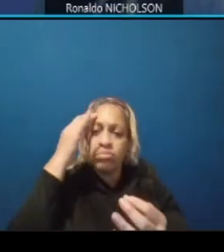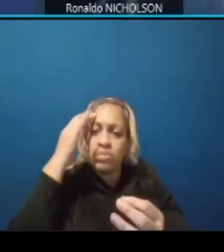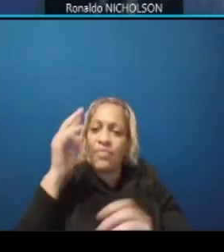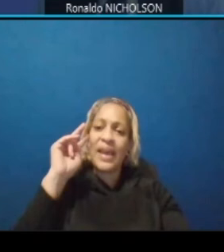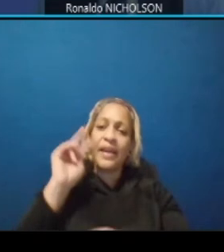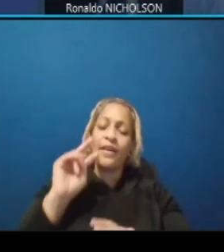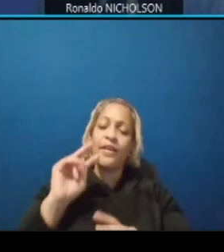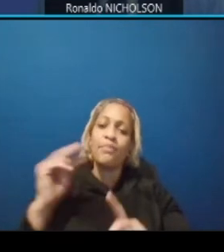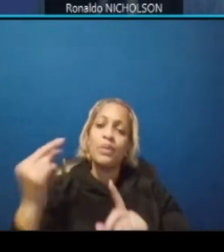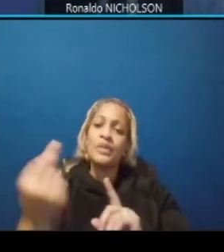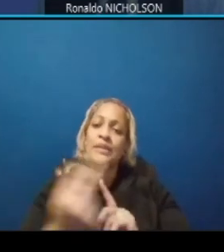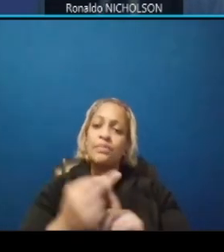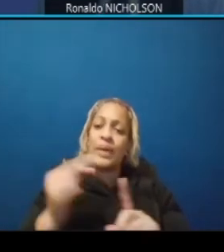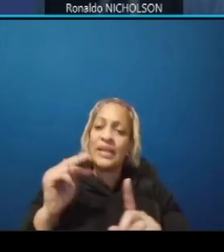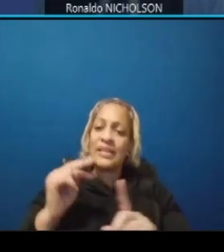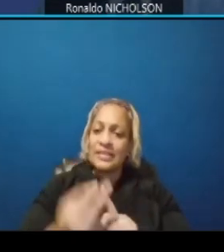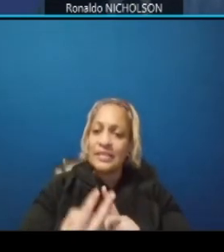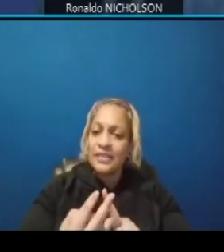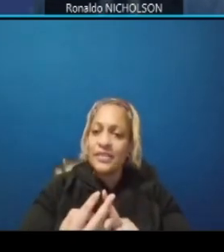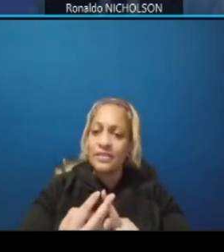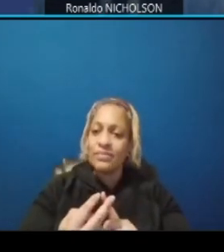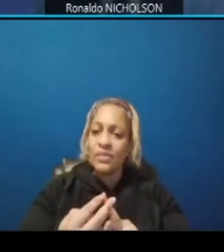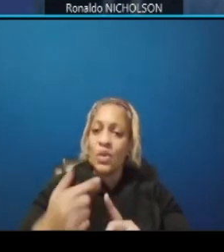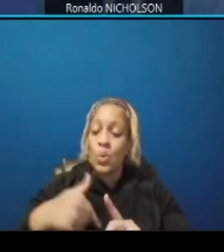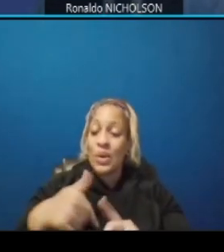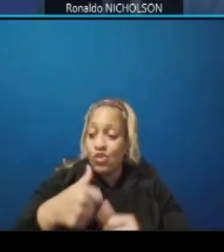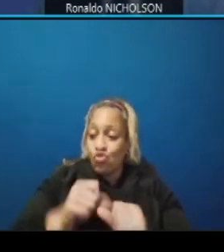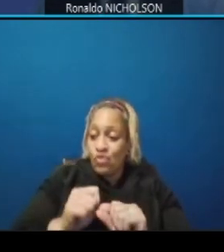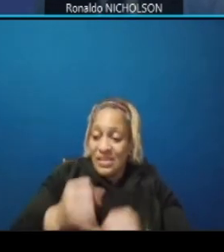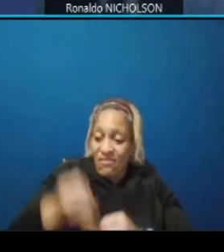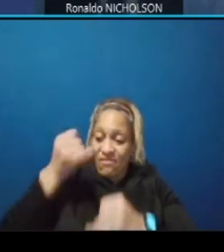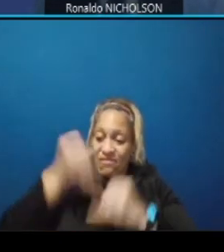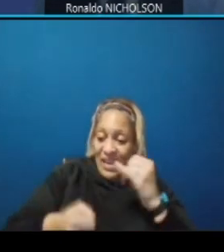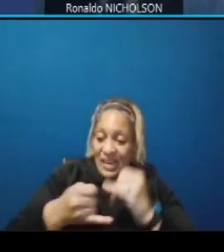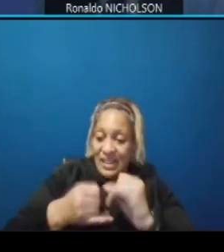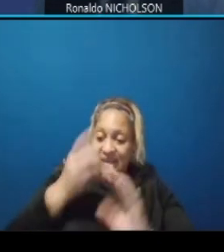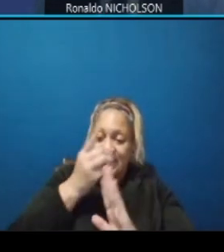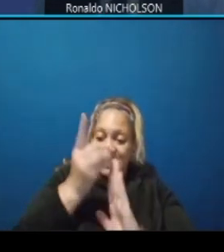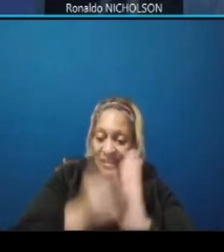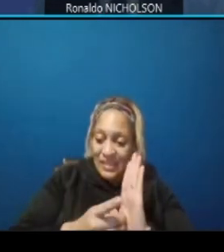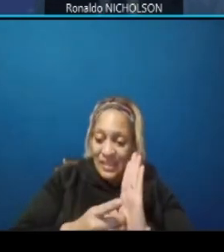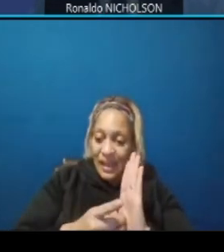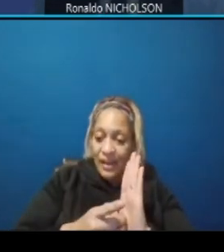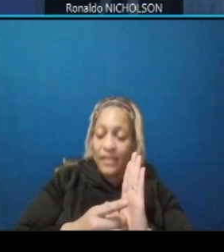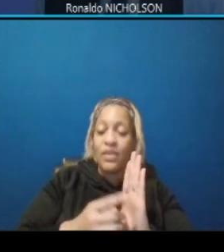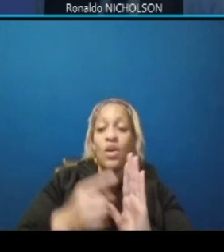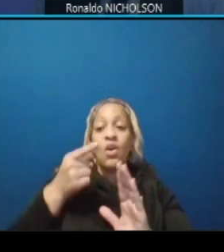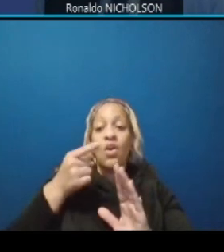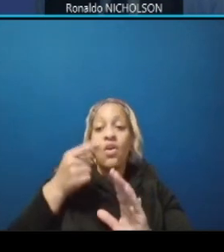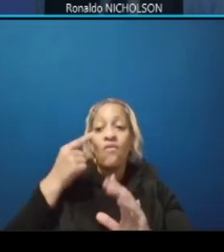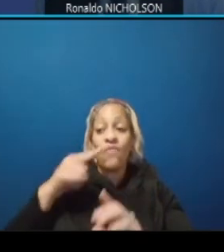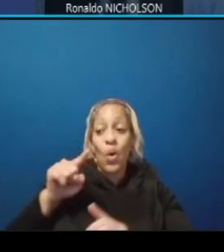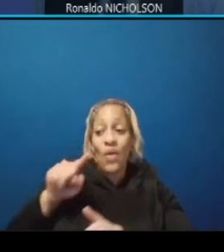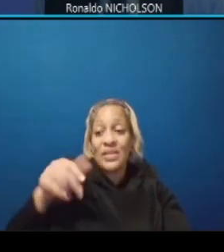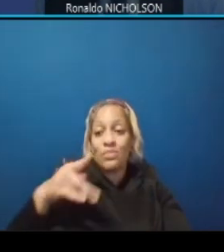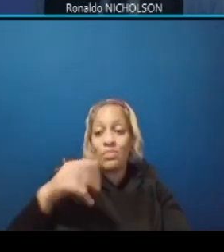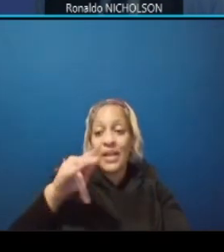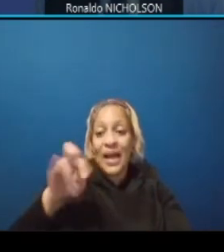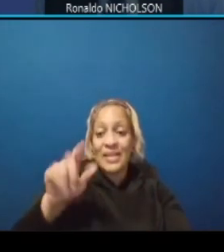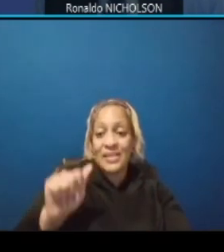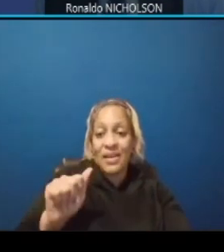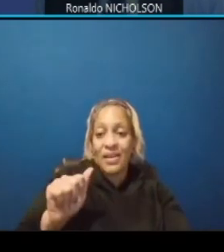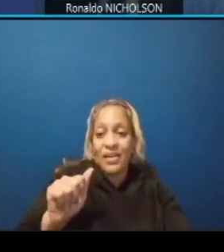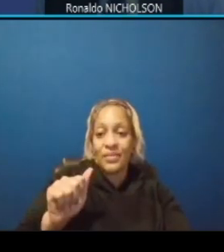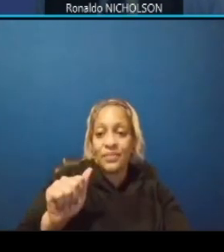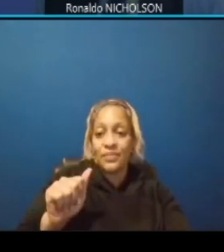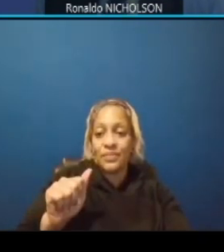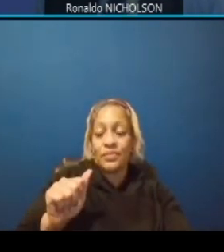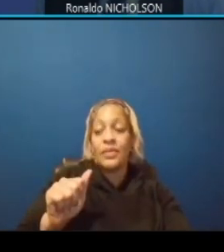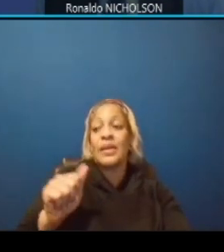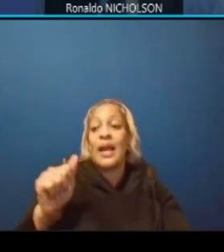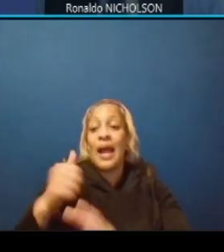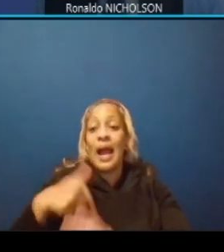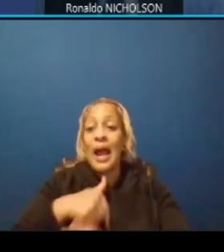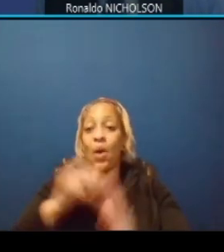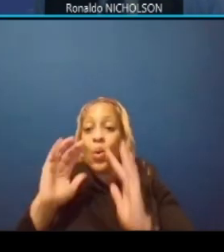as we start to again finalize the design um for the plaza via our website uh we will provide